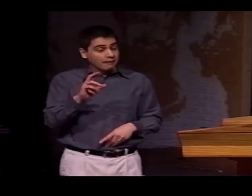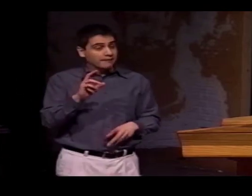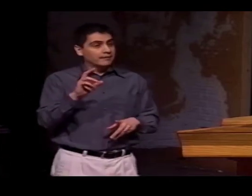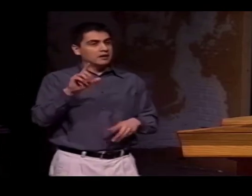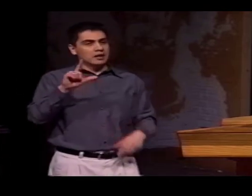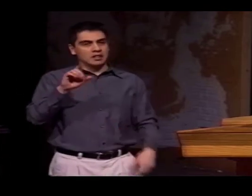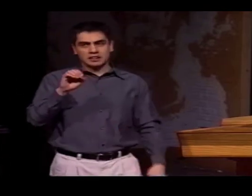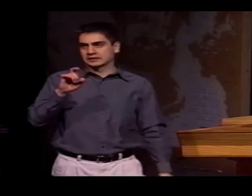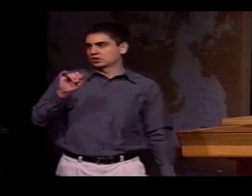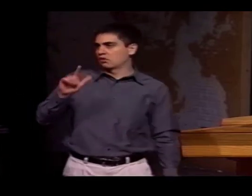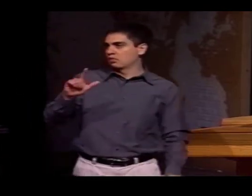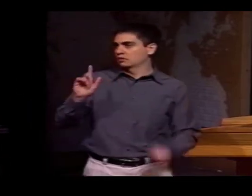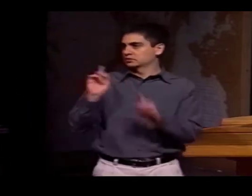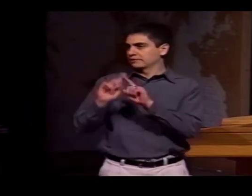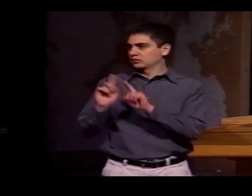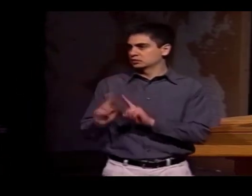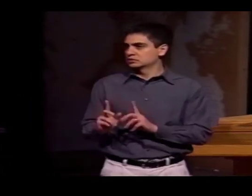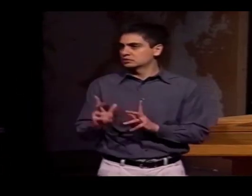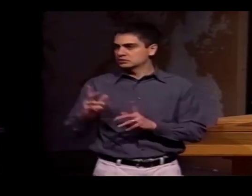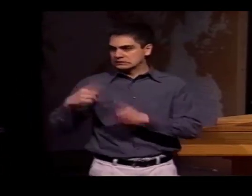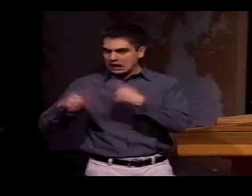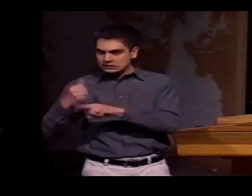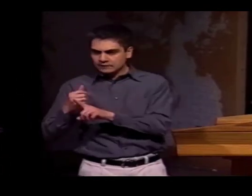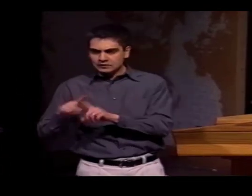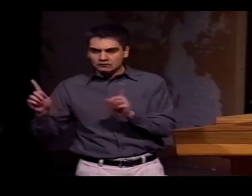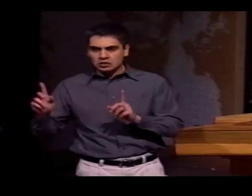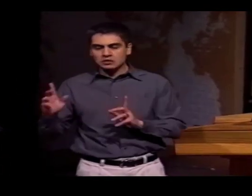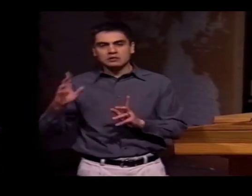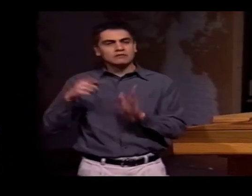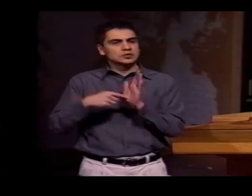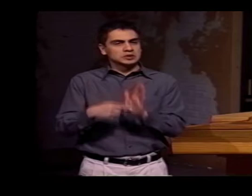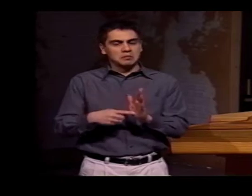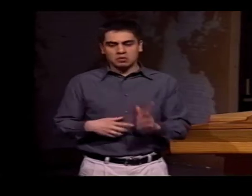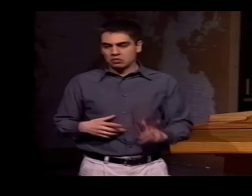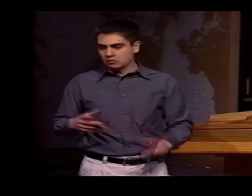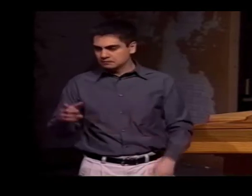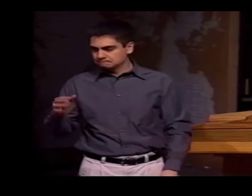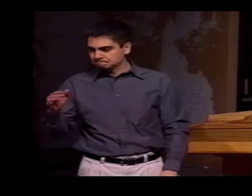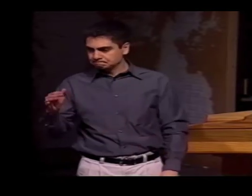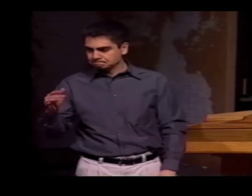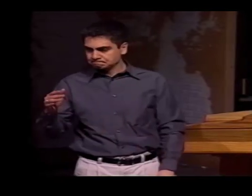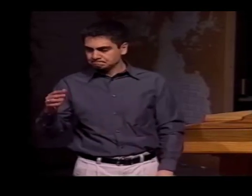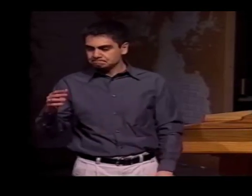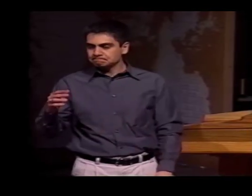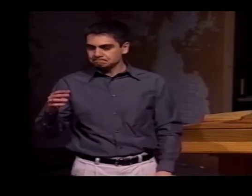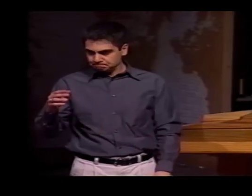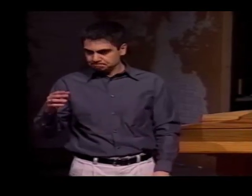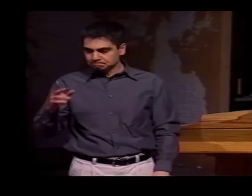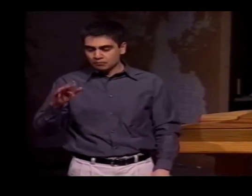THE NEXT PART WILL BE LEXICAL DIFFERENCES, THE SIGNS THEMSELVES BEING COMPLETELY DISTINCT;